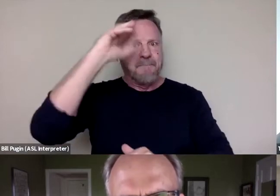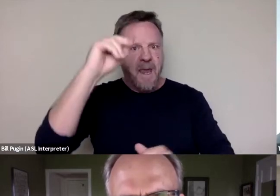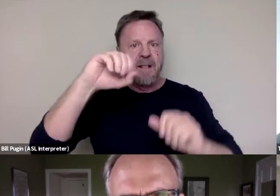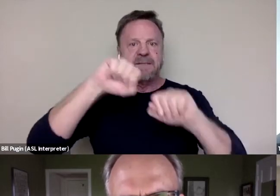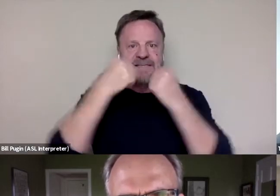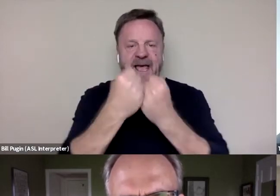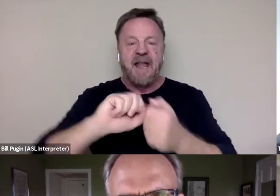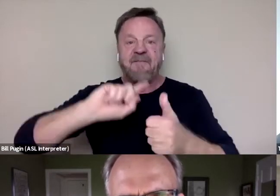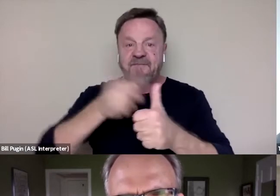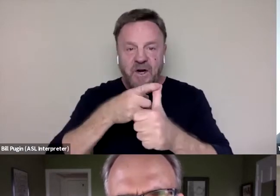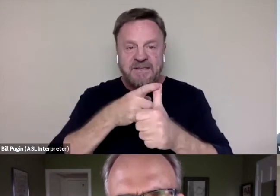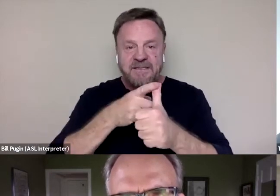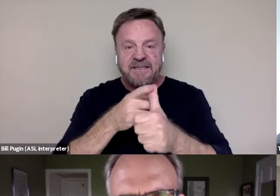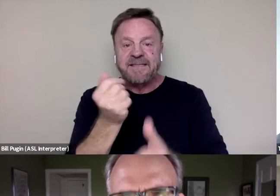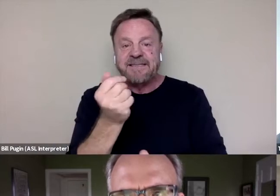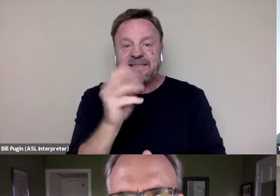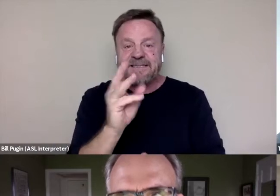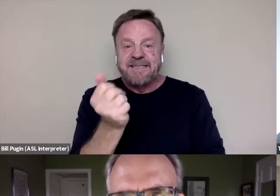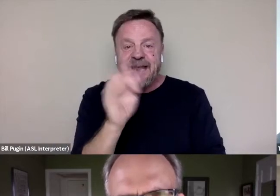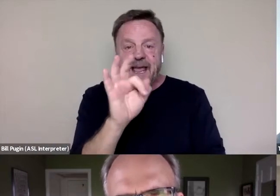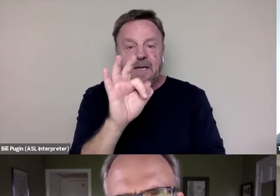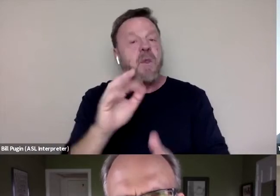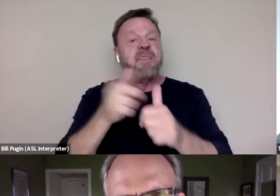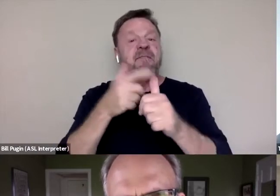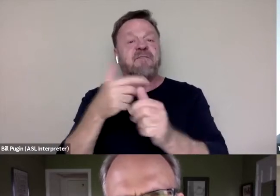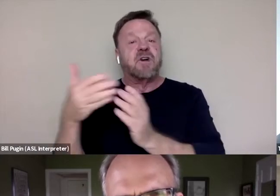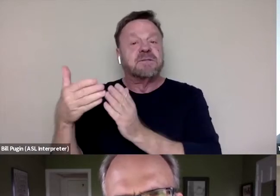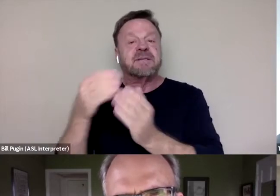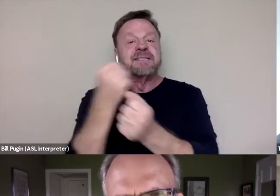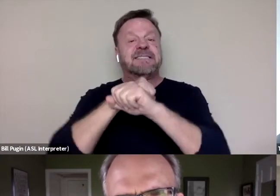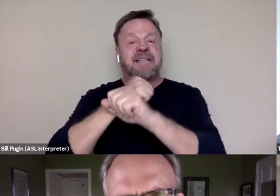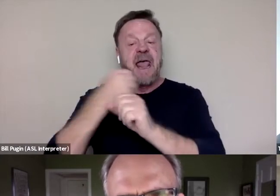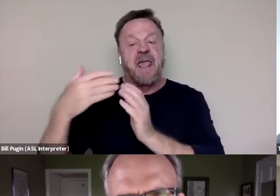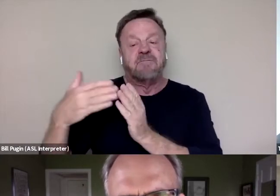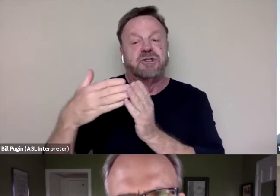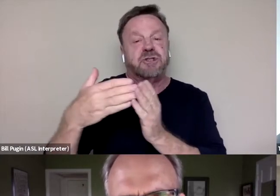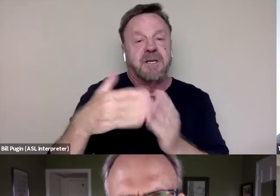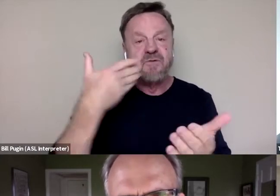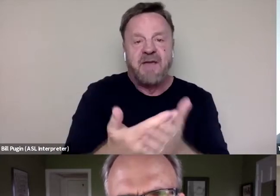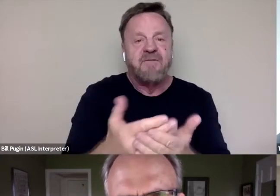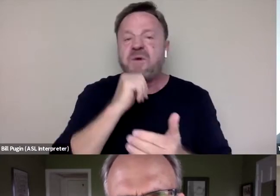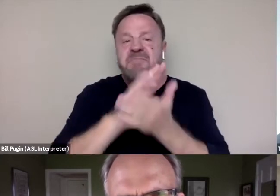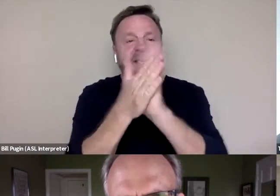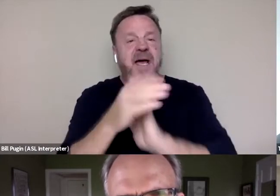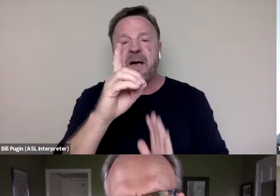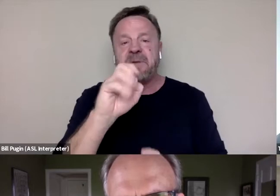1619, when the first slave ship rolled up. We didn't become a democracy until the late 1700s.